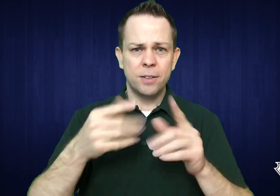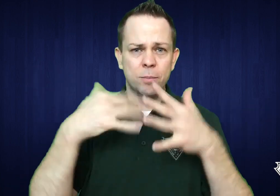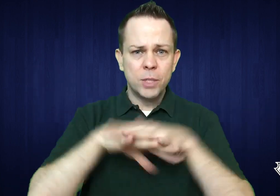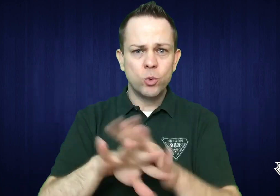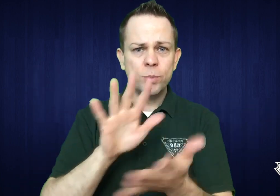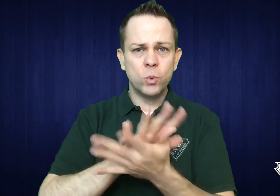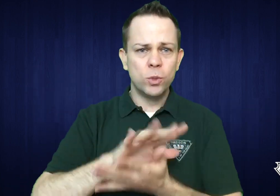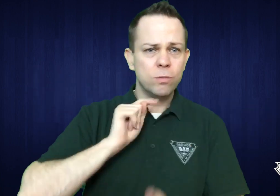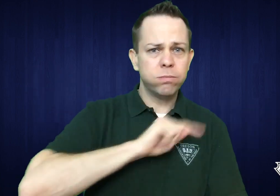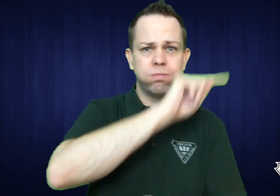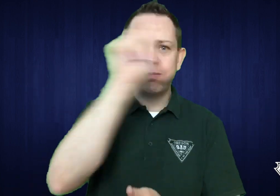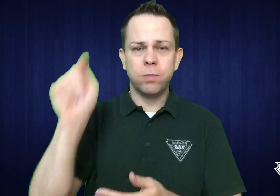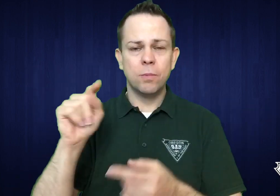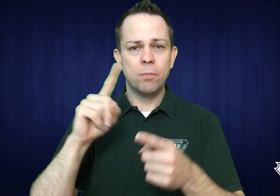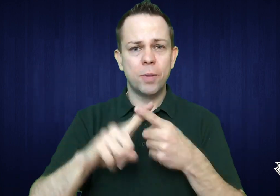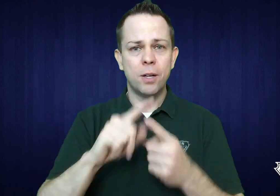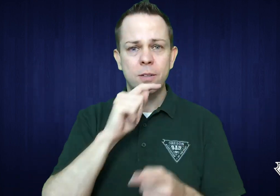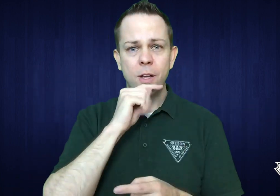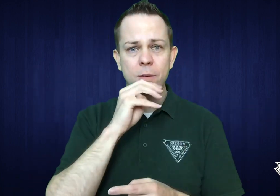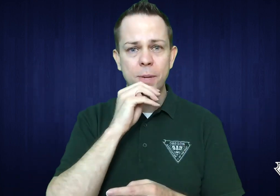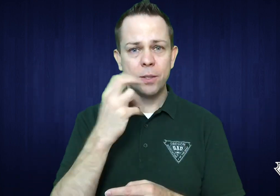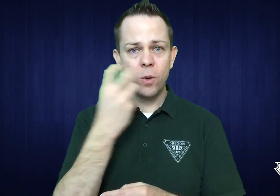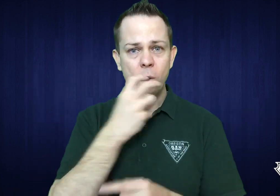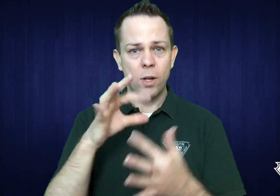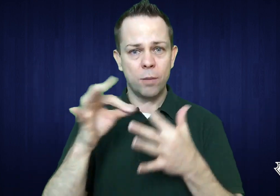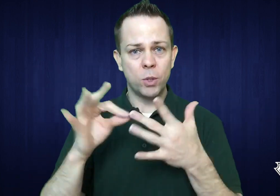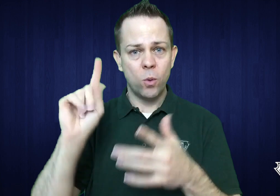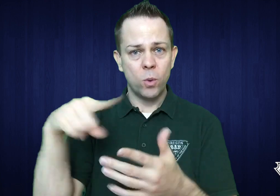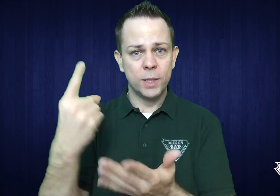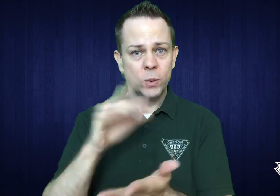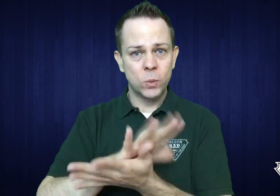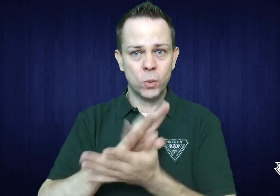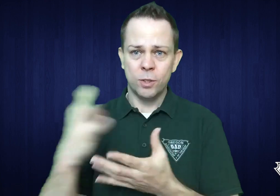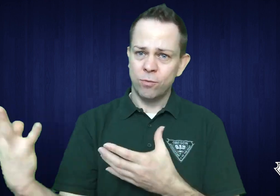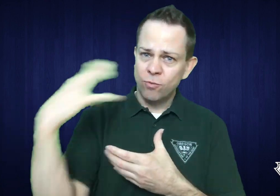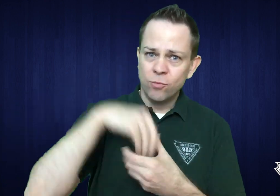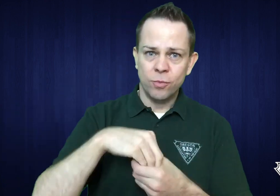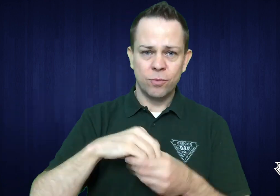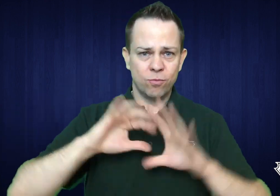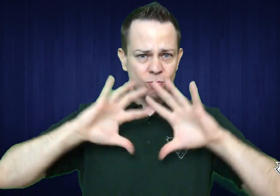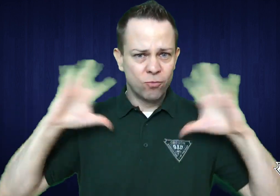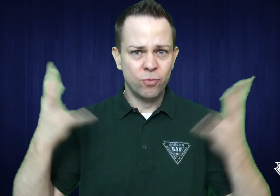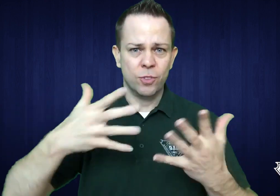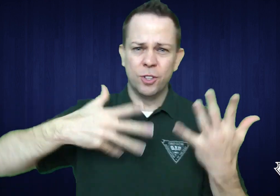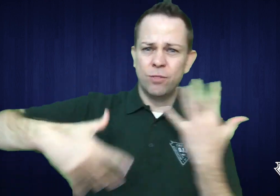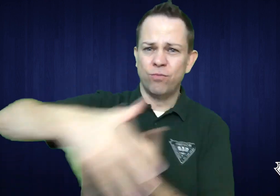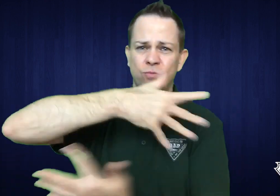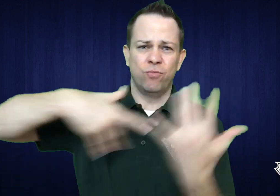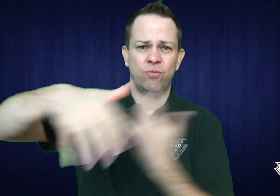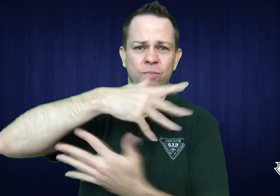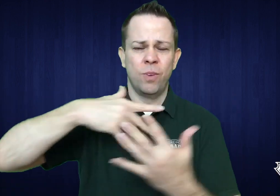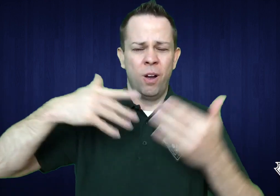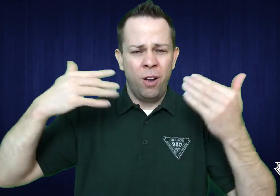Mainstream schools from the local area were invited, as well as Tucker Maxon Oral School.